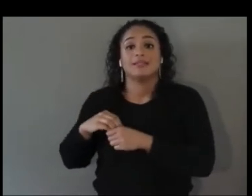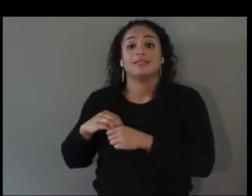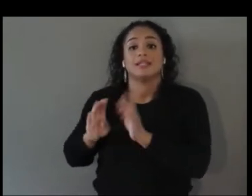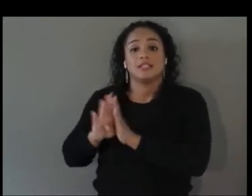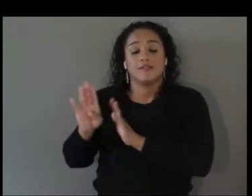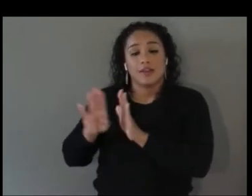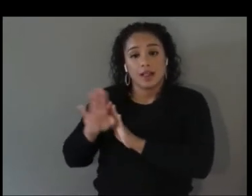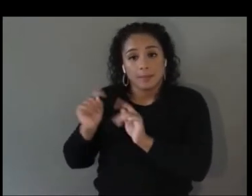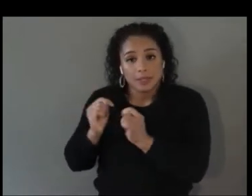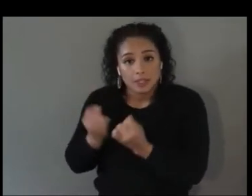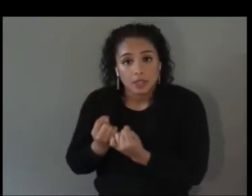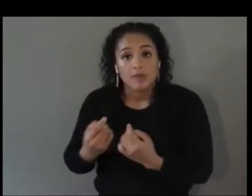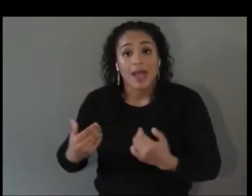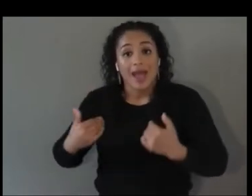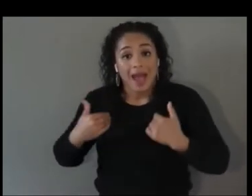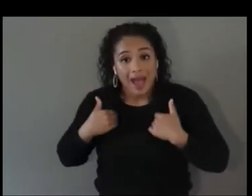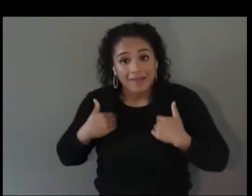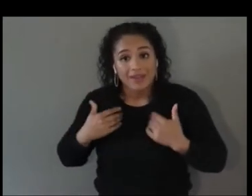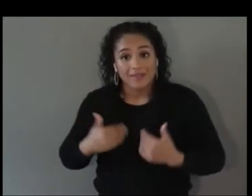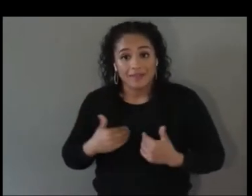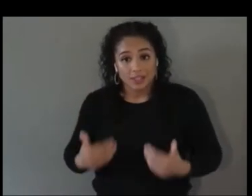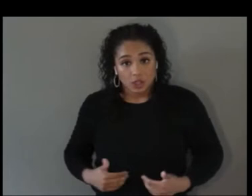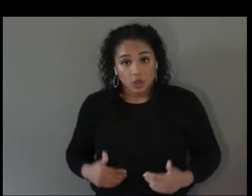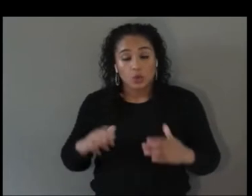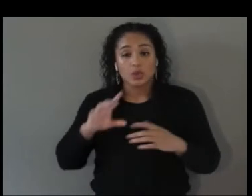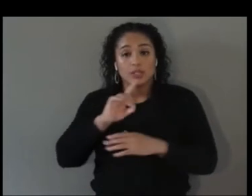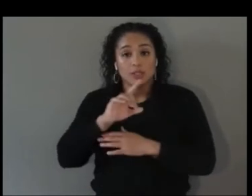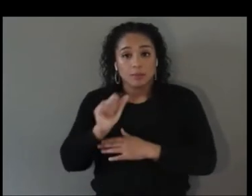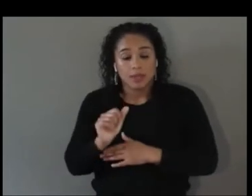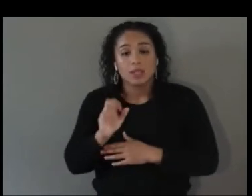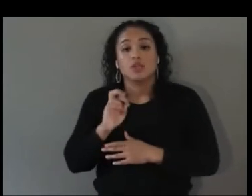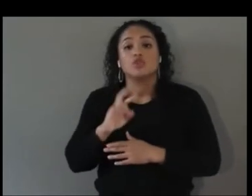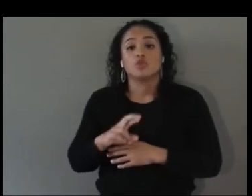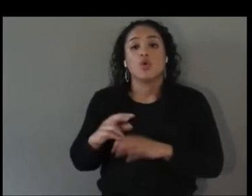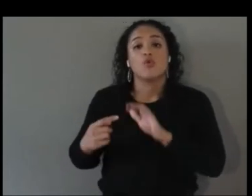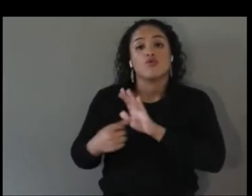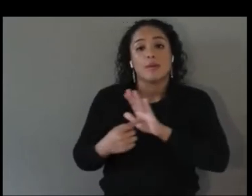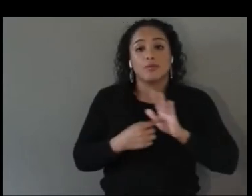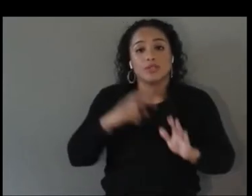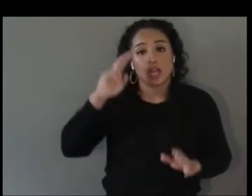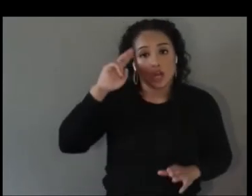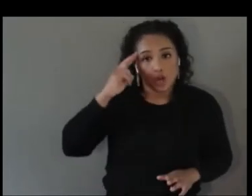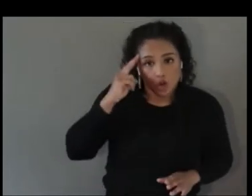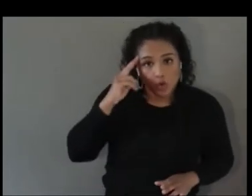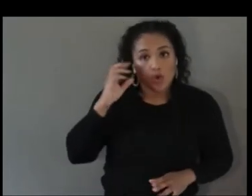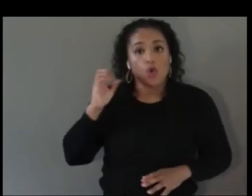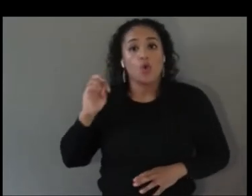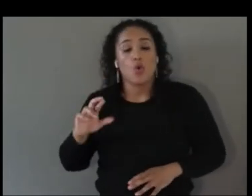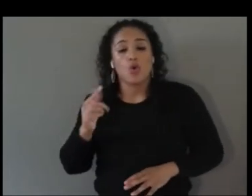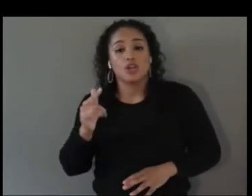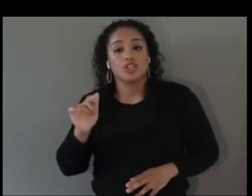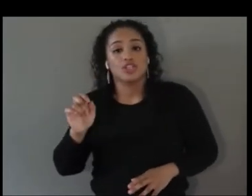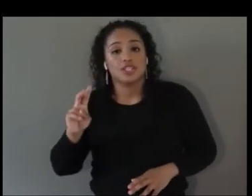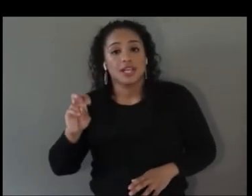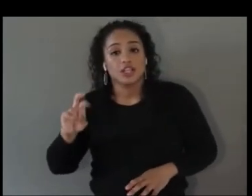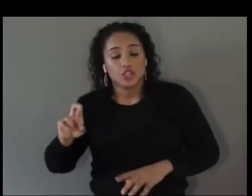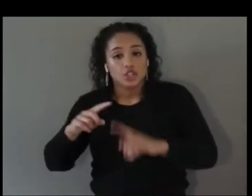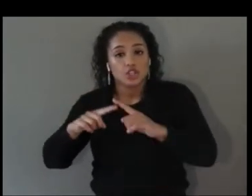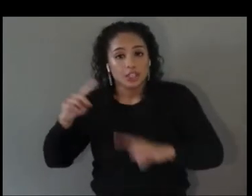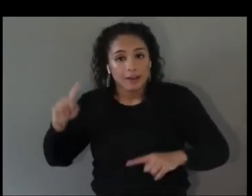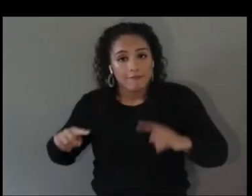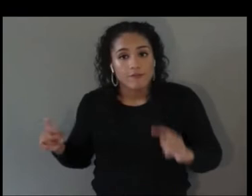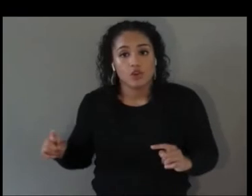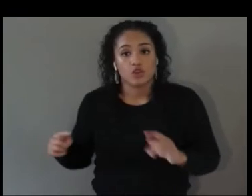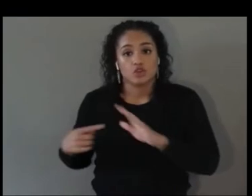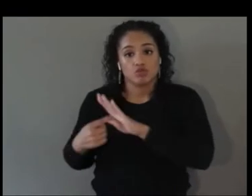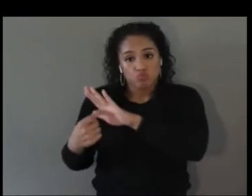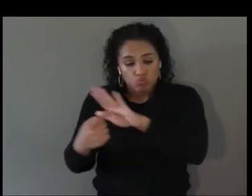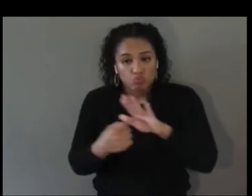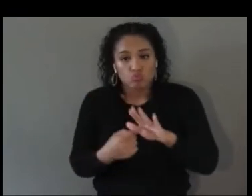neuro or gender diverse profiles and we are heavily influenced by having a fairly balanced